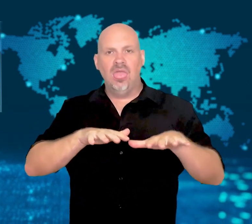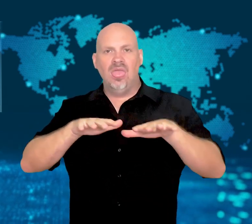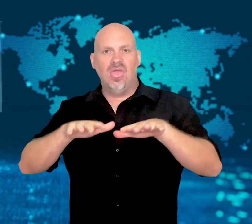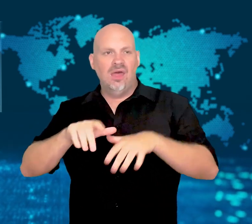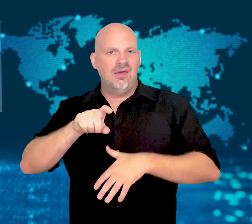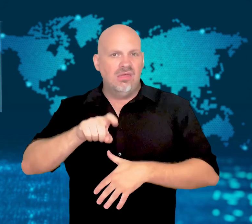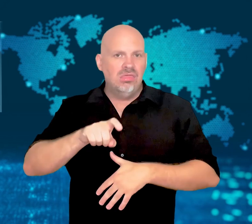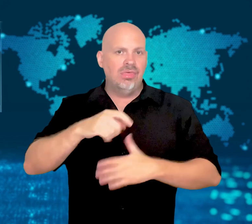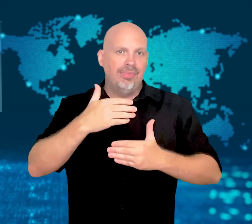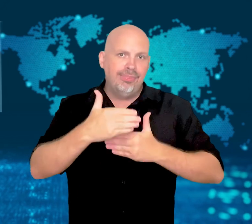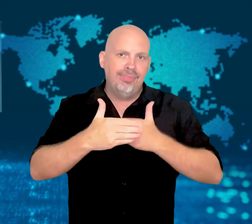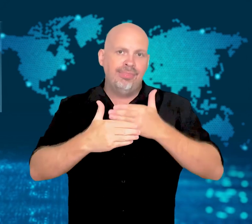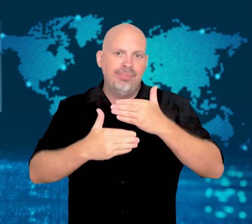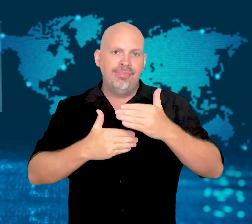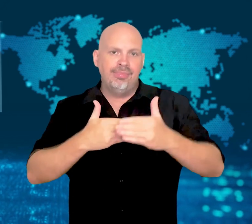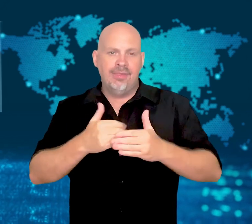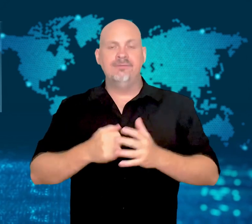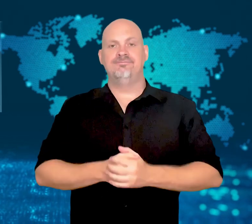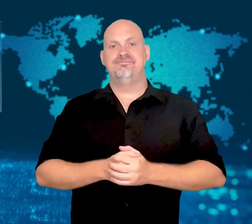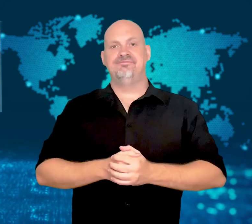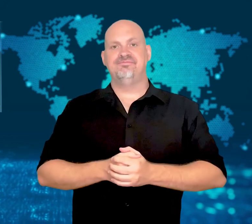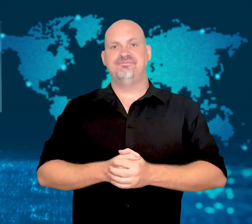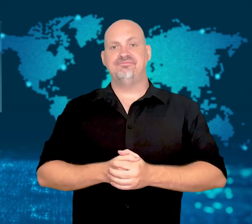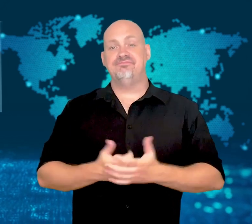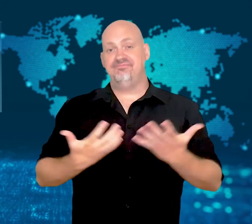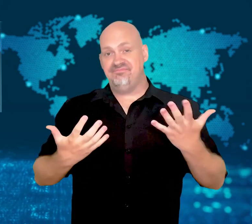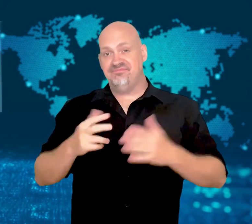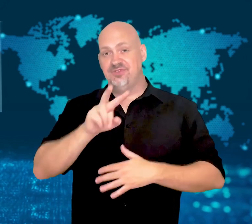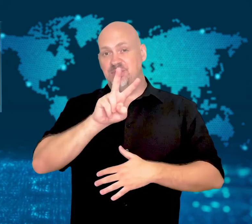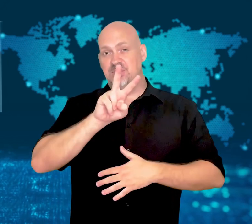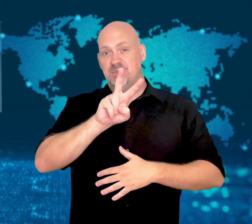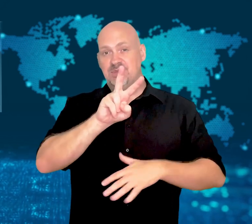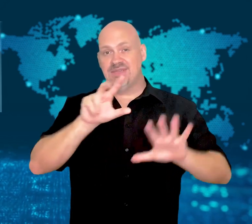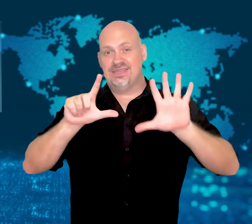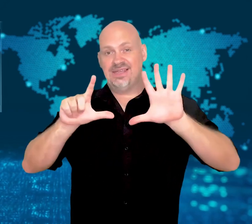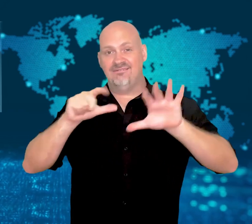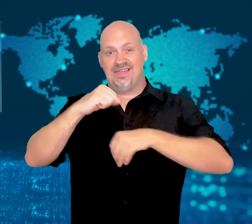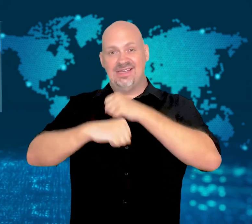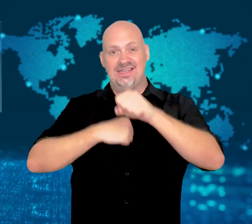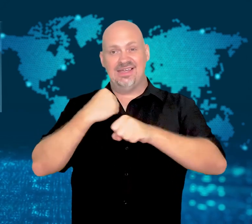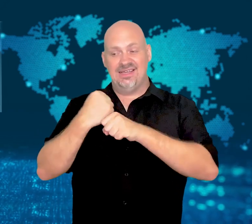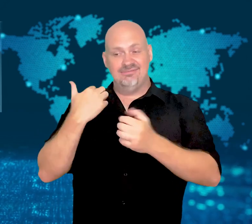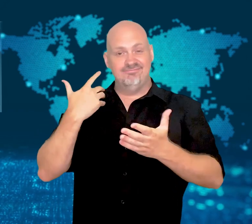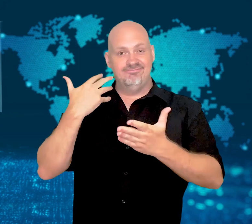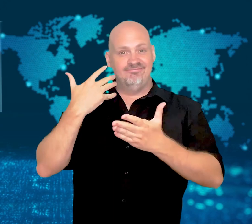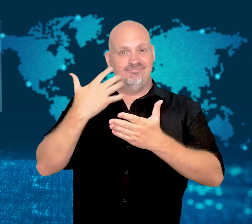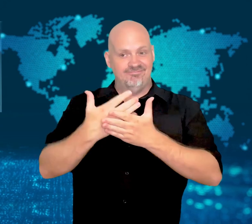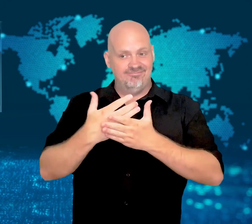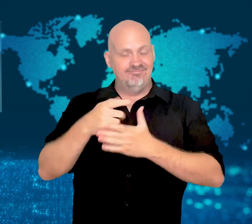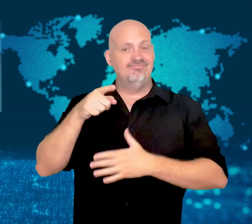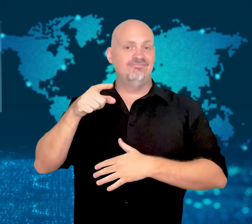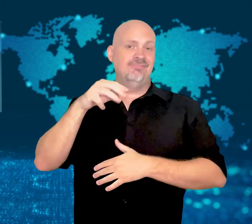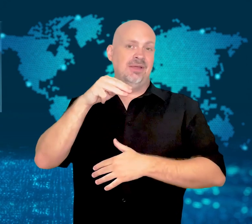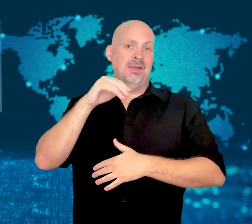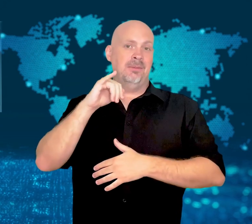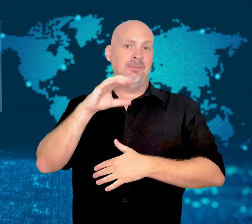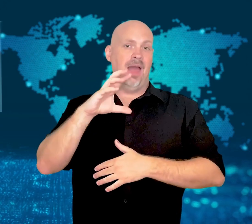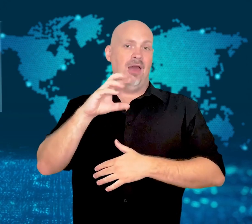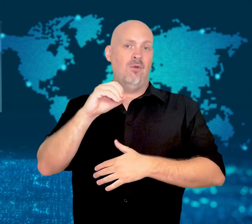Some claimed that Internet Explorer was slow and sluggish.